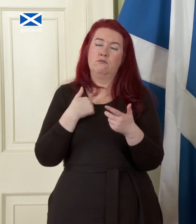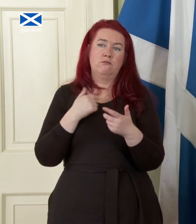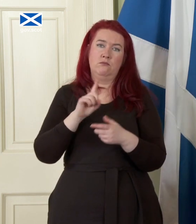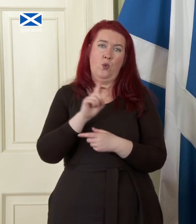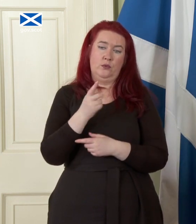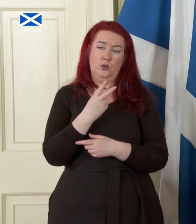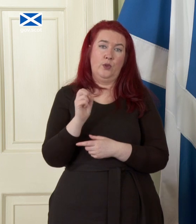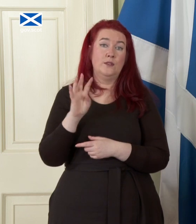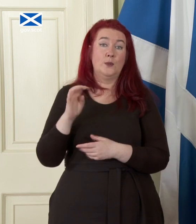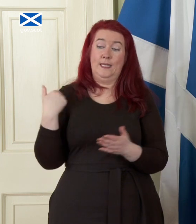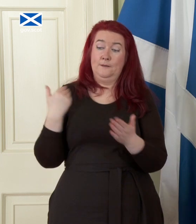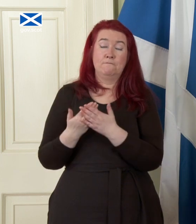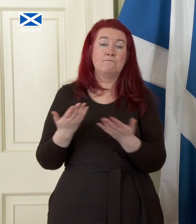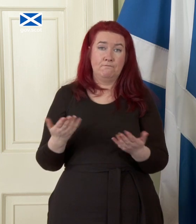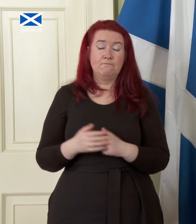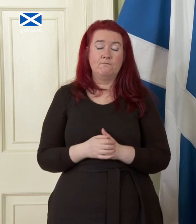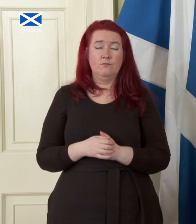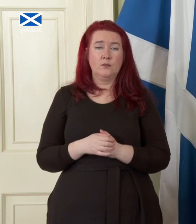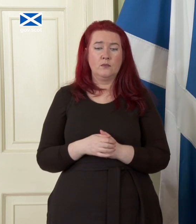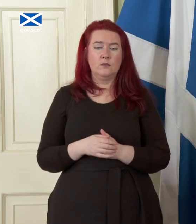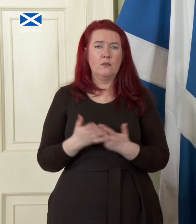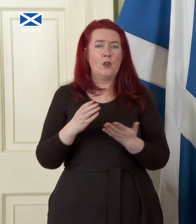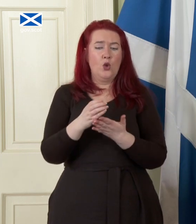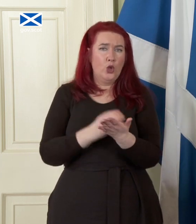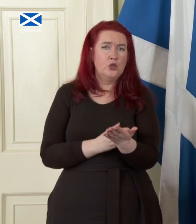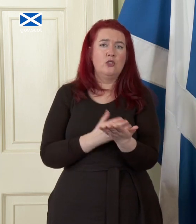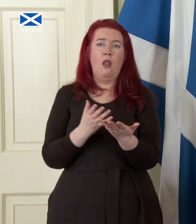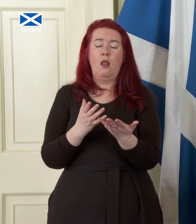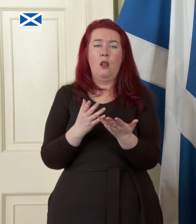in the way you know these things in terms of constitutional referendums are normally